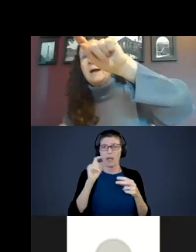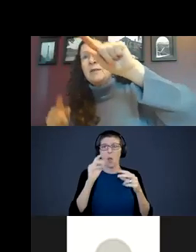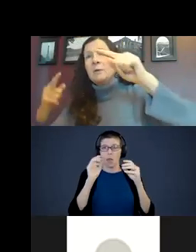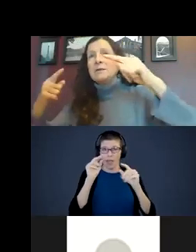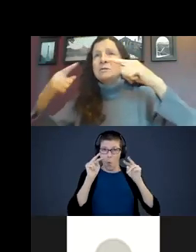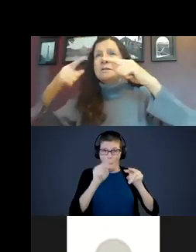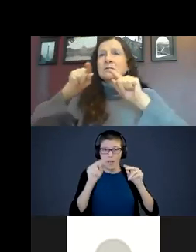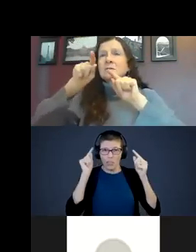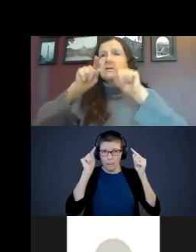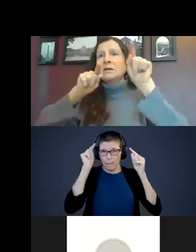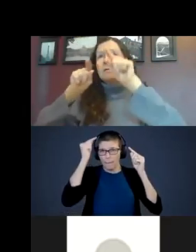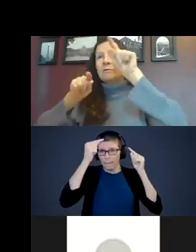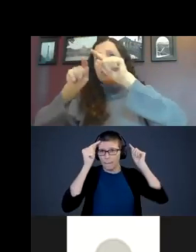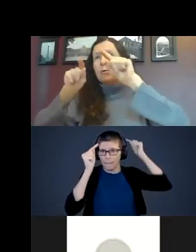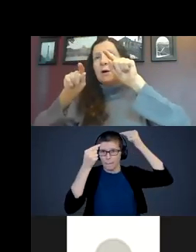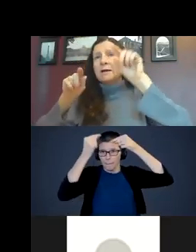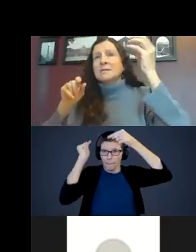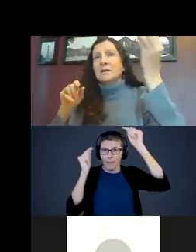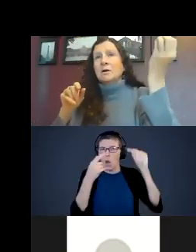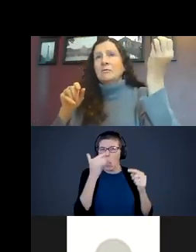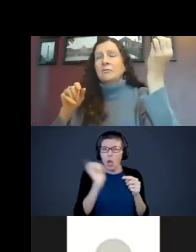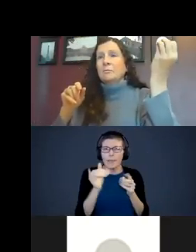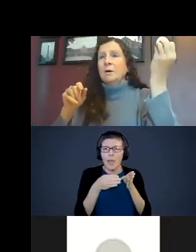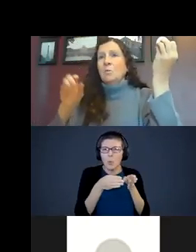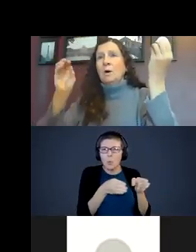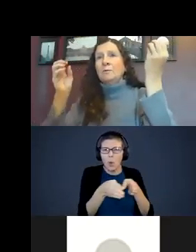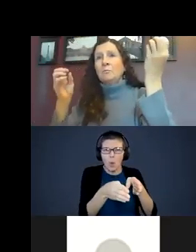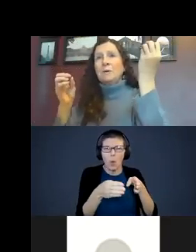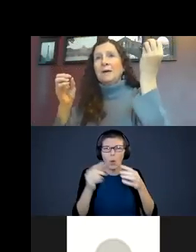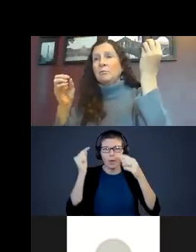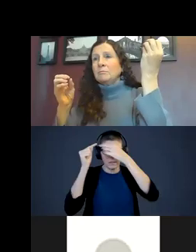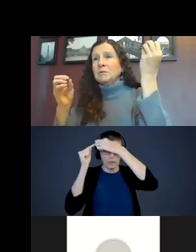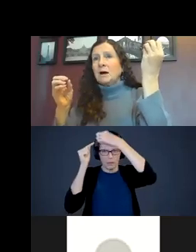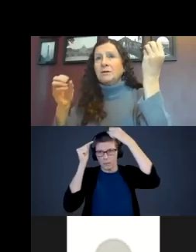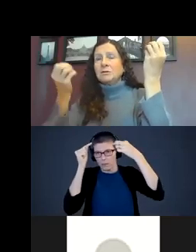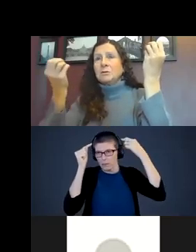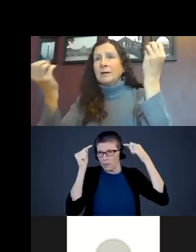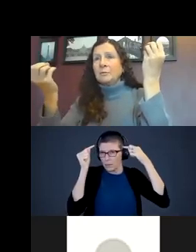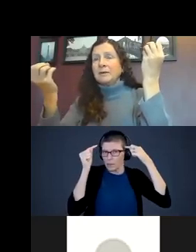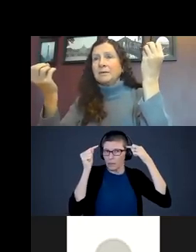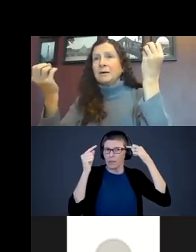pathways, you see like those little roadways, that go from one little dot to another little dot.